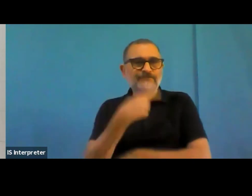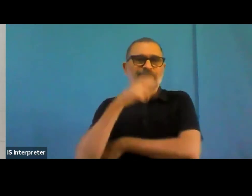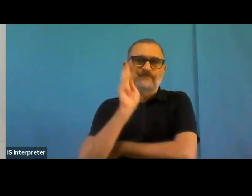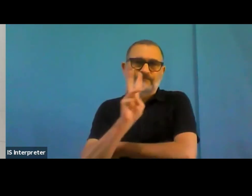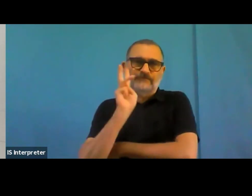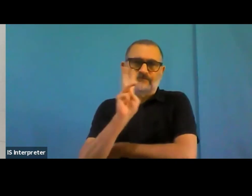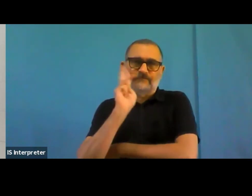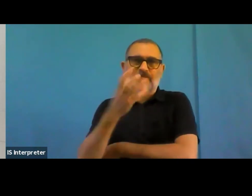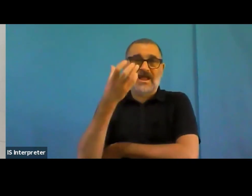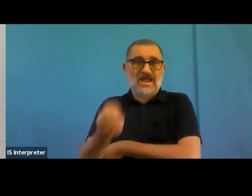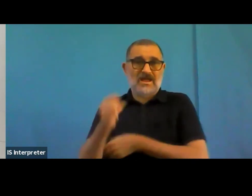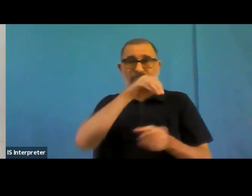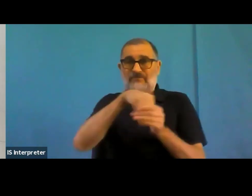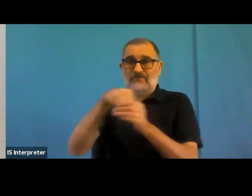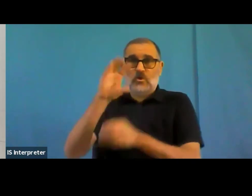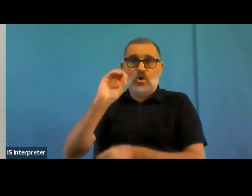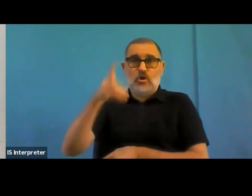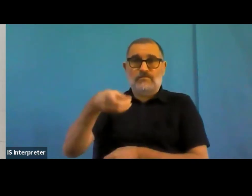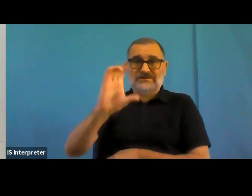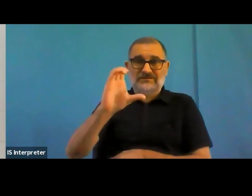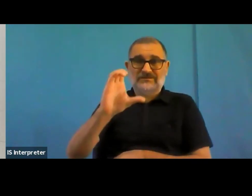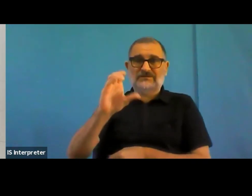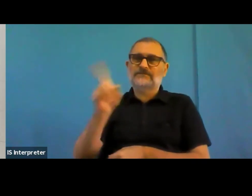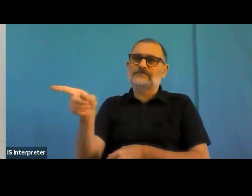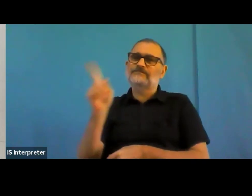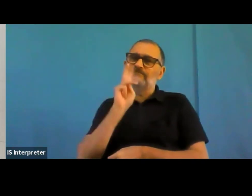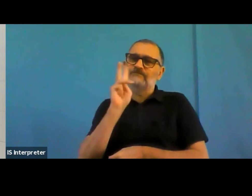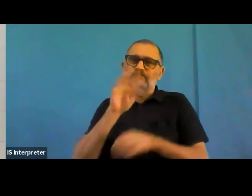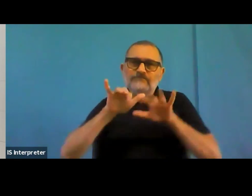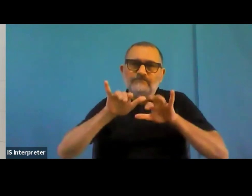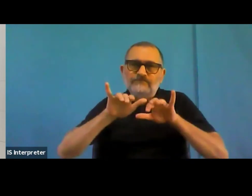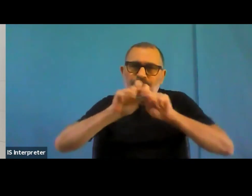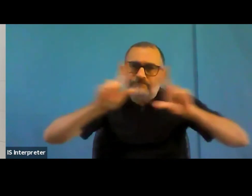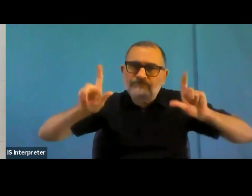And I mean, many of the forms editors that are built into it to offering tools they do,